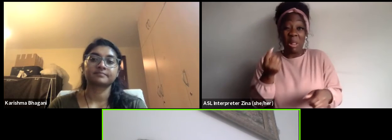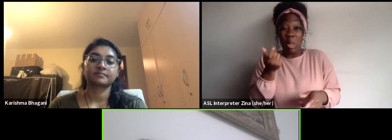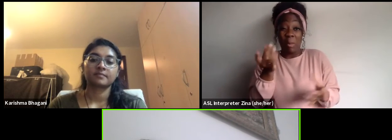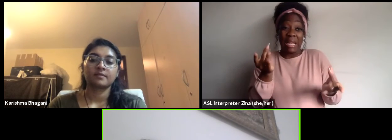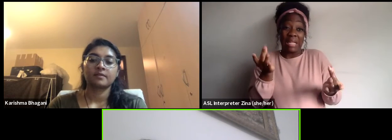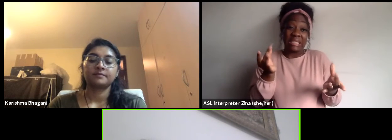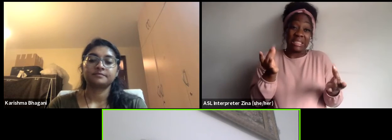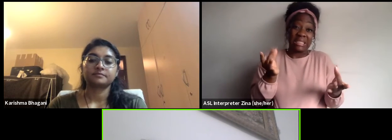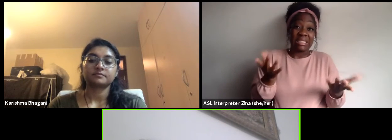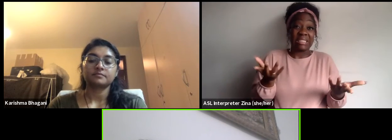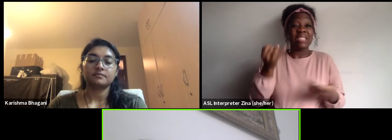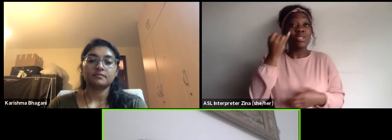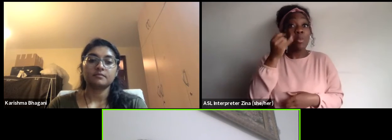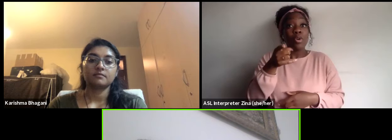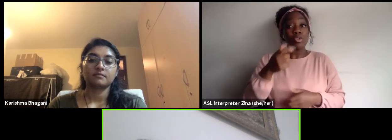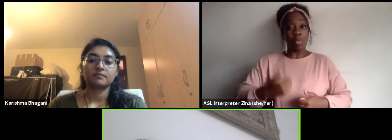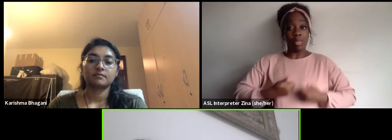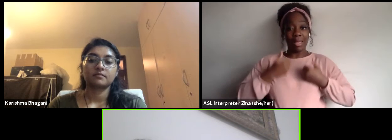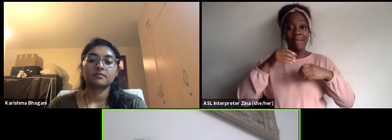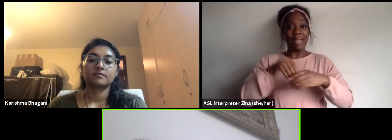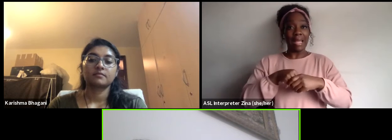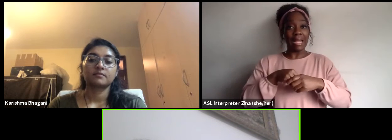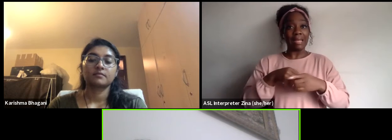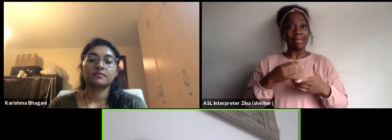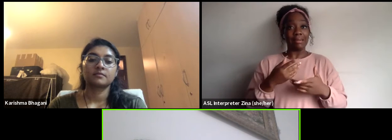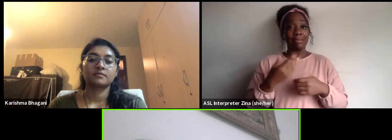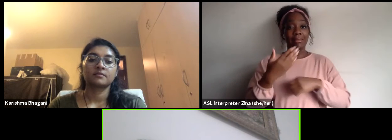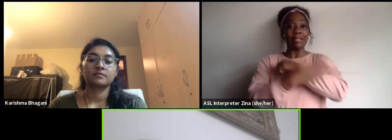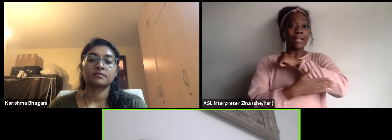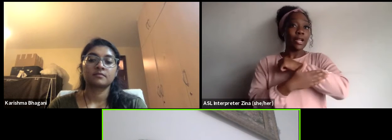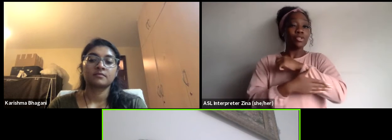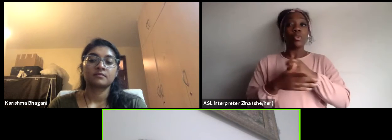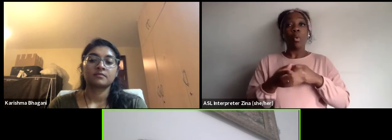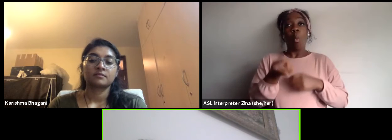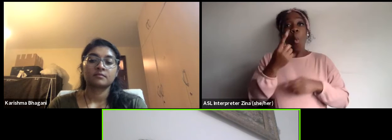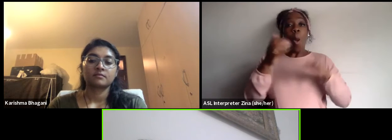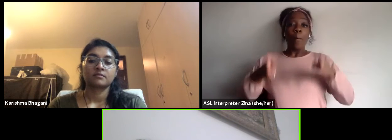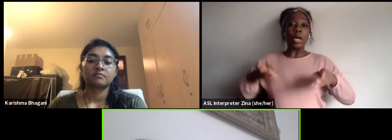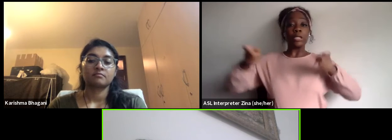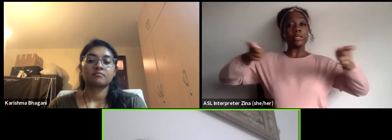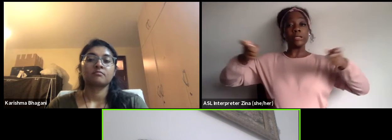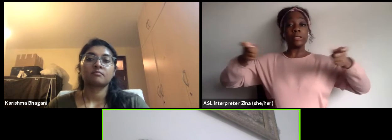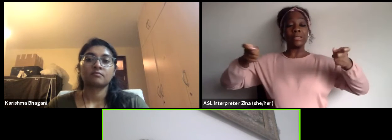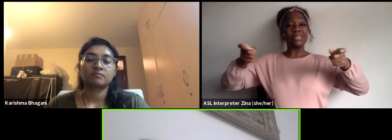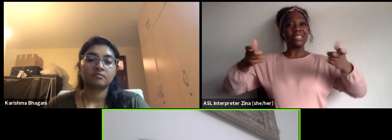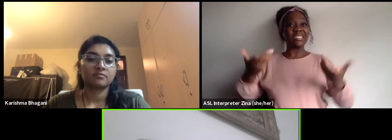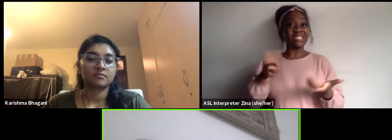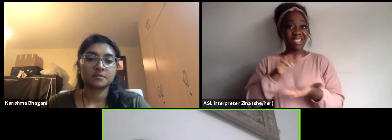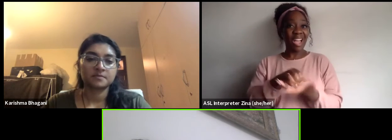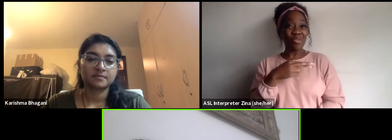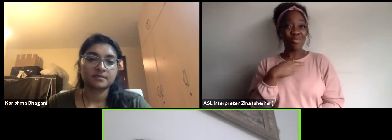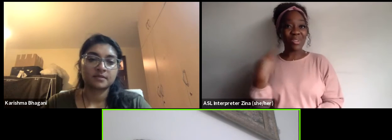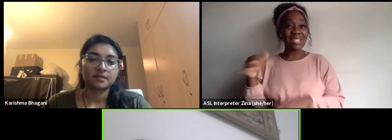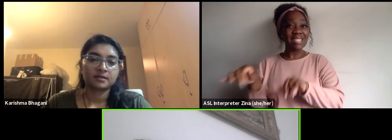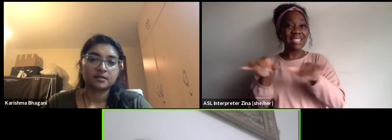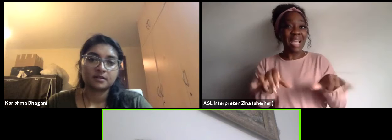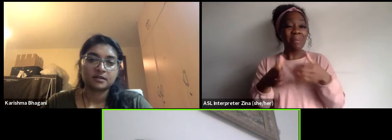a dictatorship programs. So the risk is the same, whether you become dependent to international donor or your governments.